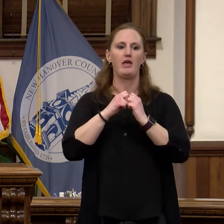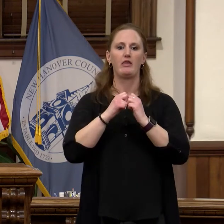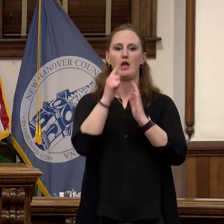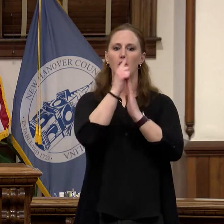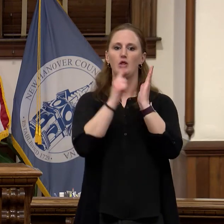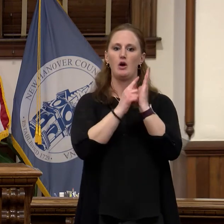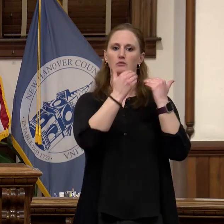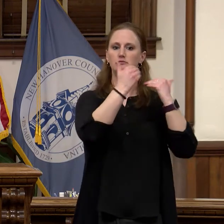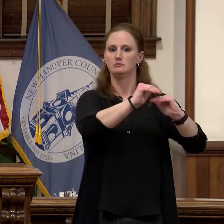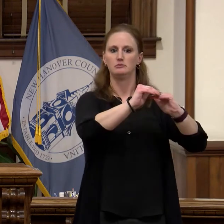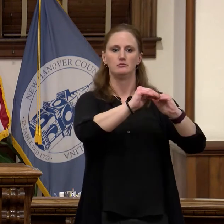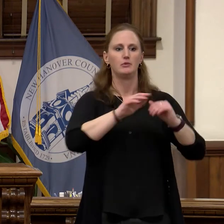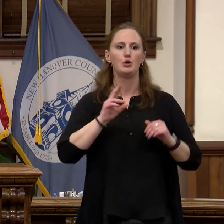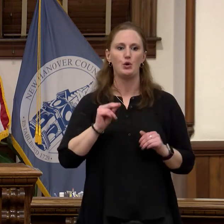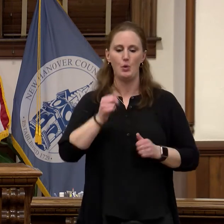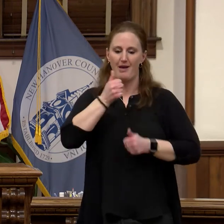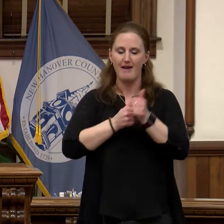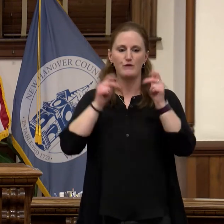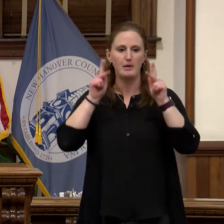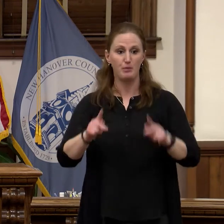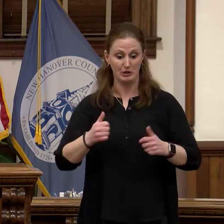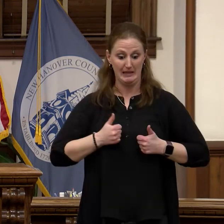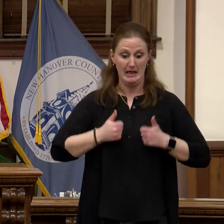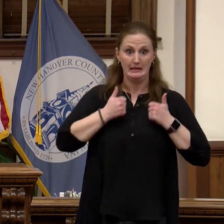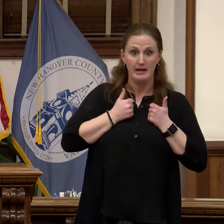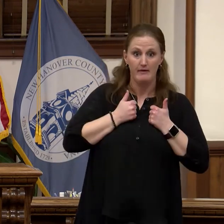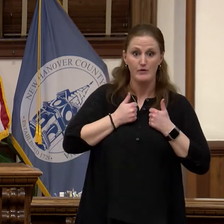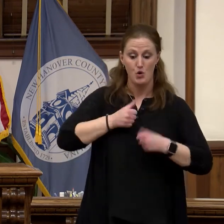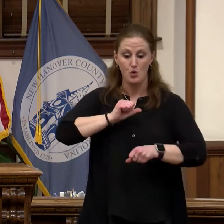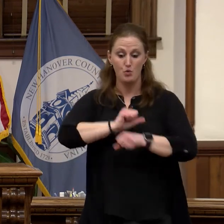who lives here, works here, or has a business here is part of New Hanover